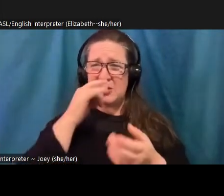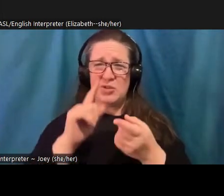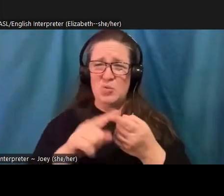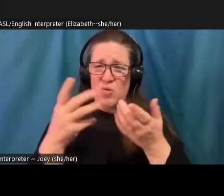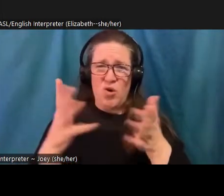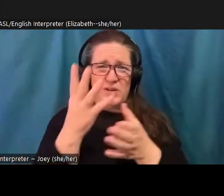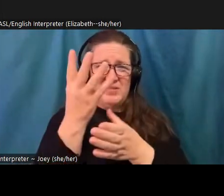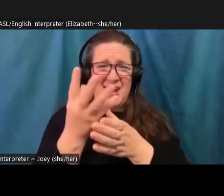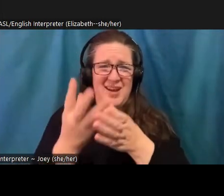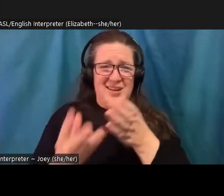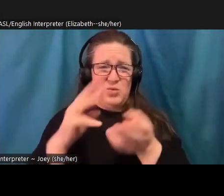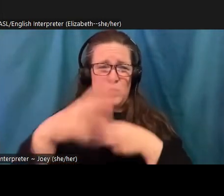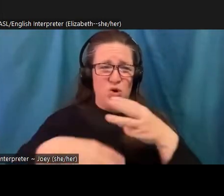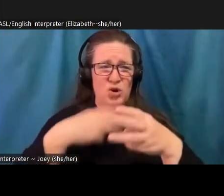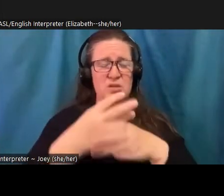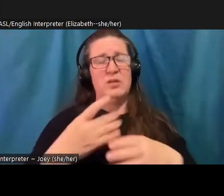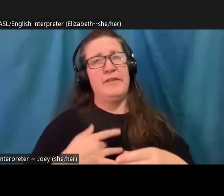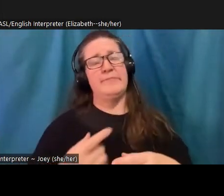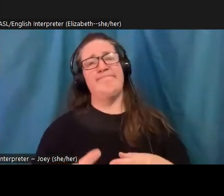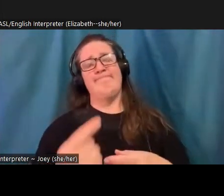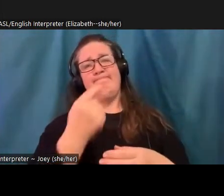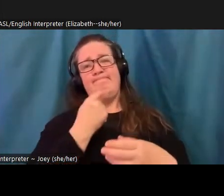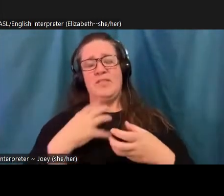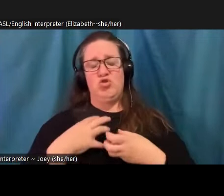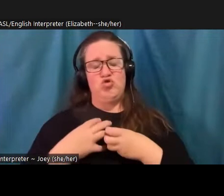overwhelmed by grief. This one on the bottom left seeing the